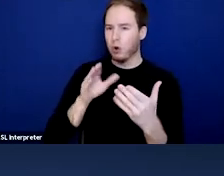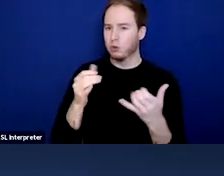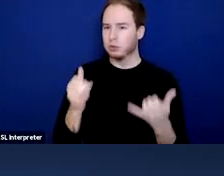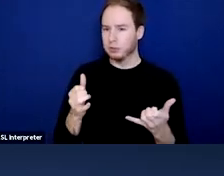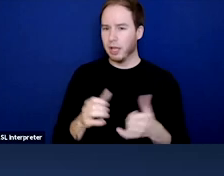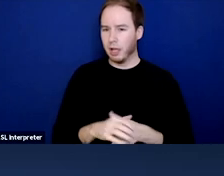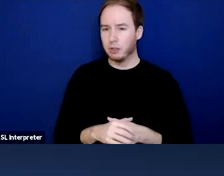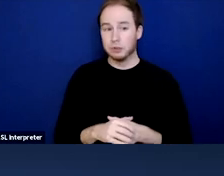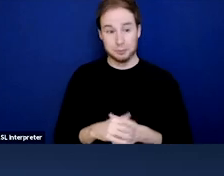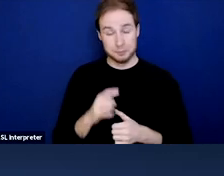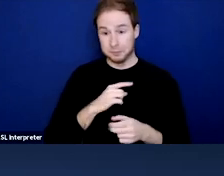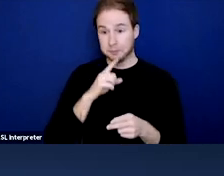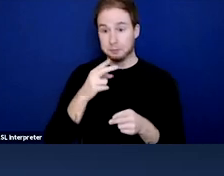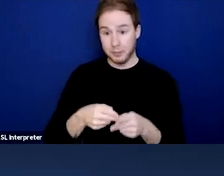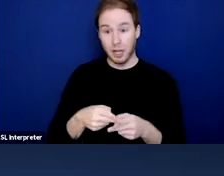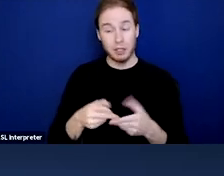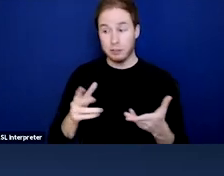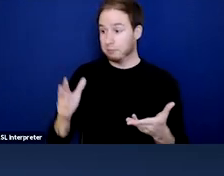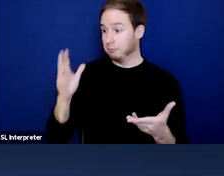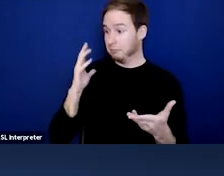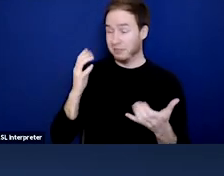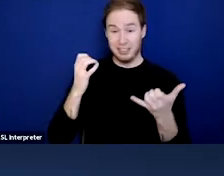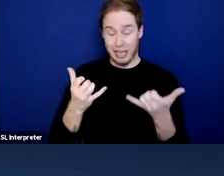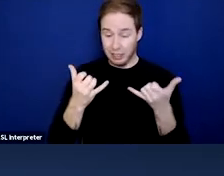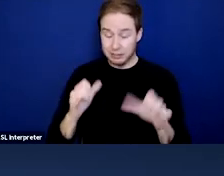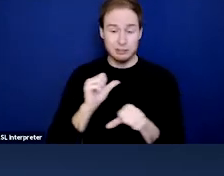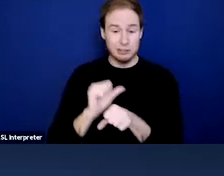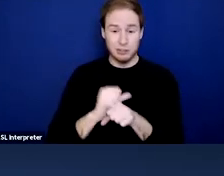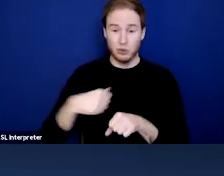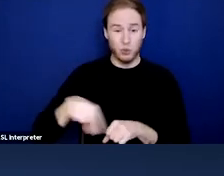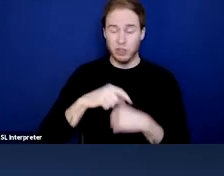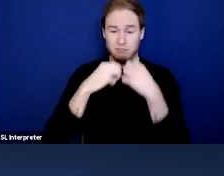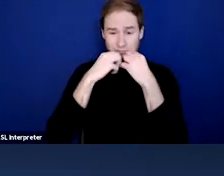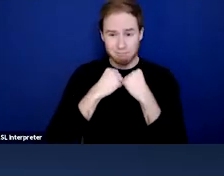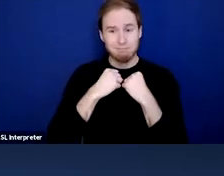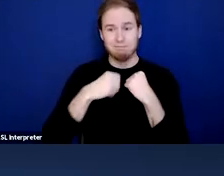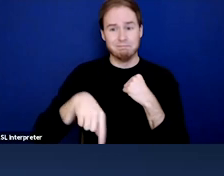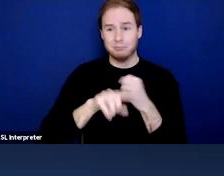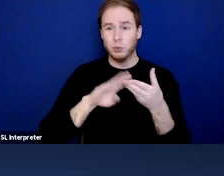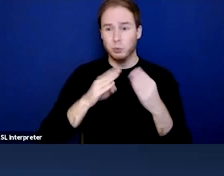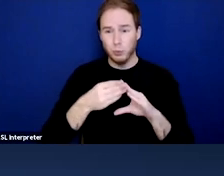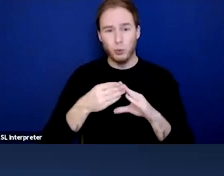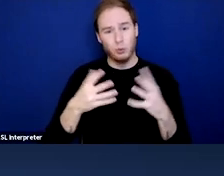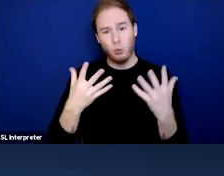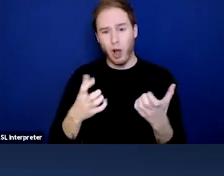As I said earlier, it was, and it is a labor of love from everybody who had anything to do with this.